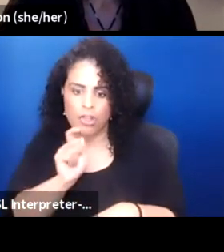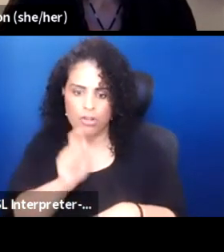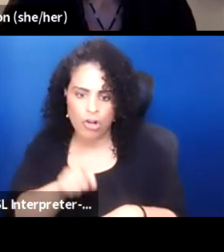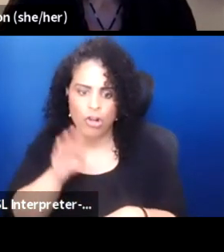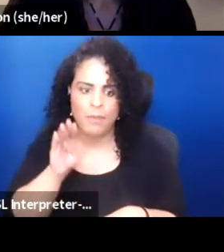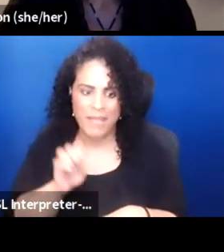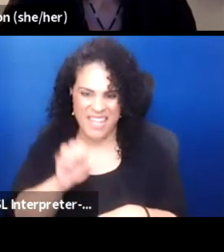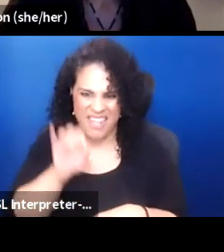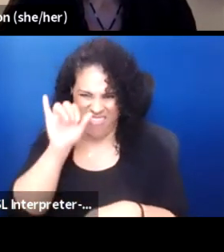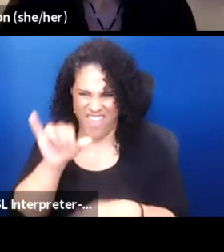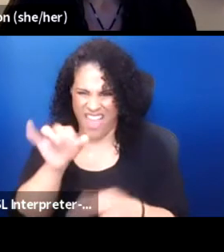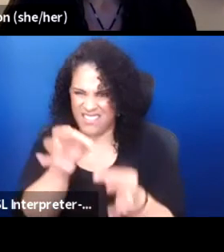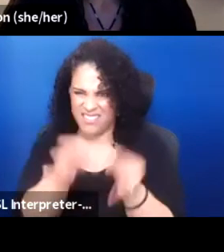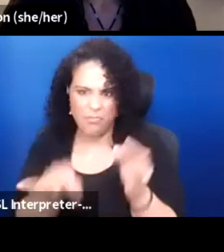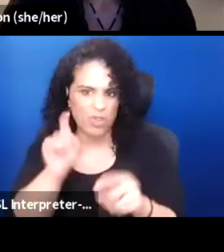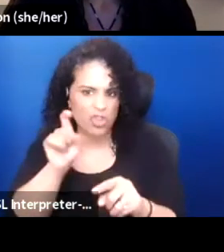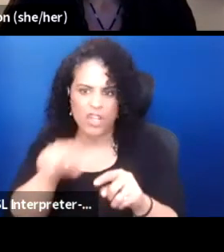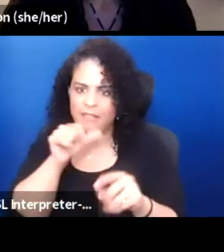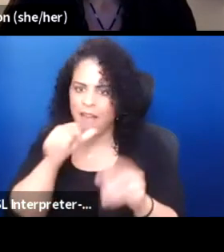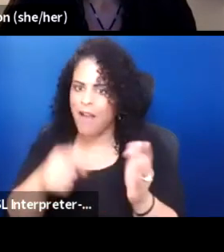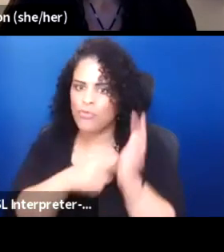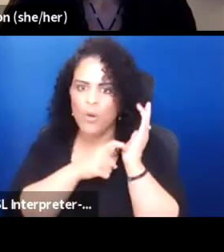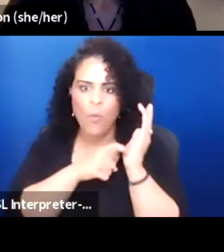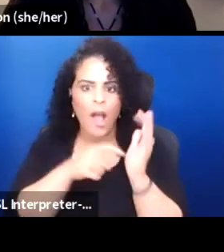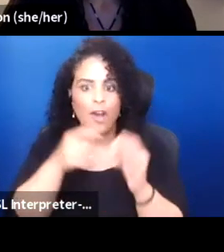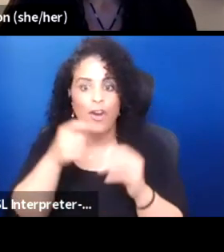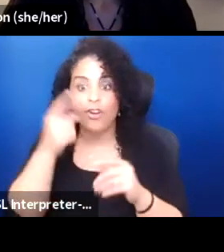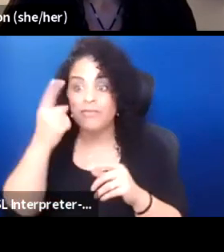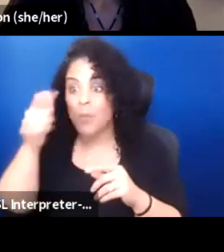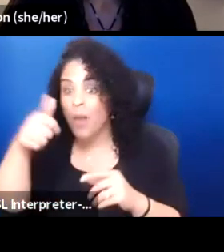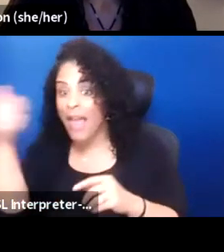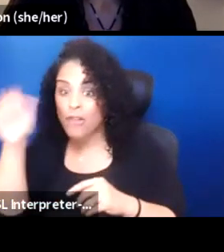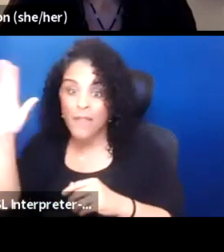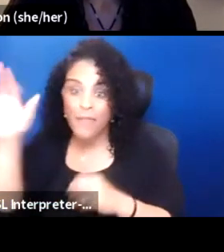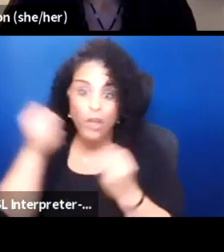It shouldn't require anybody else's support or whatever.